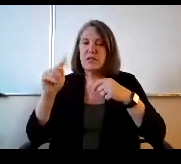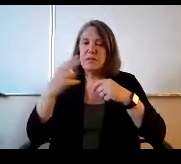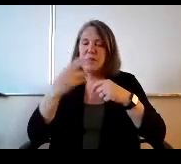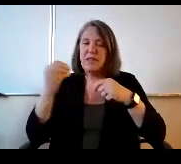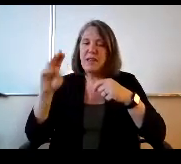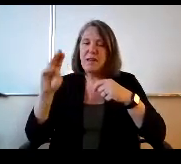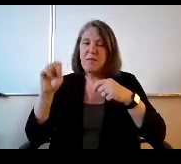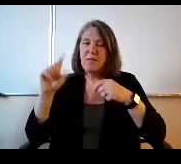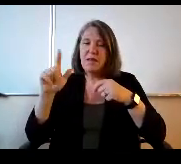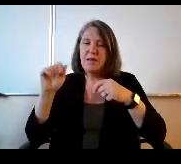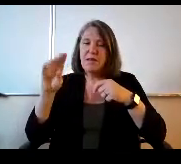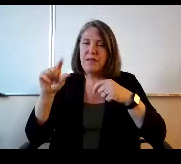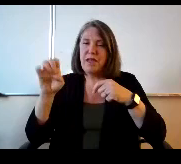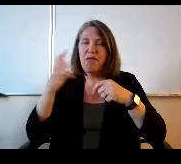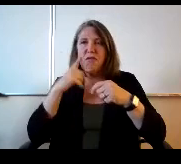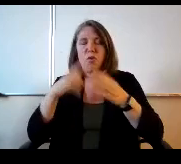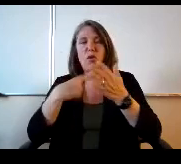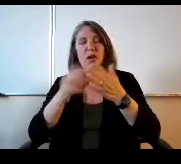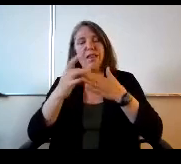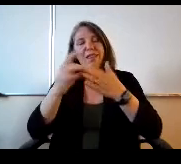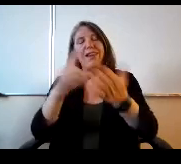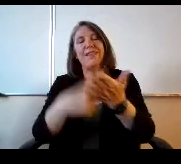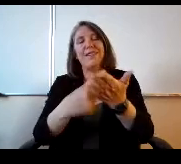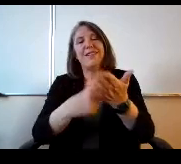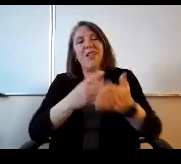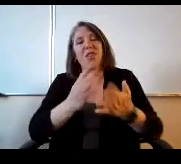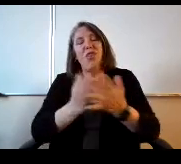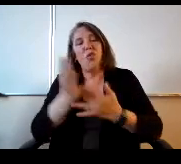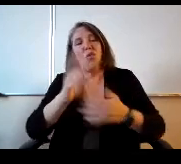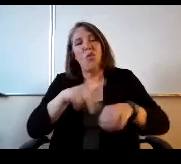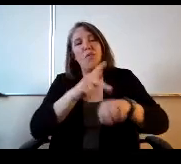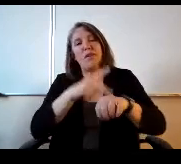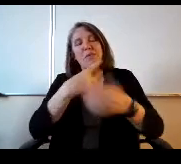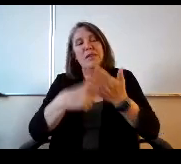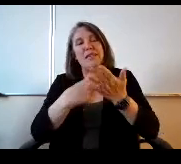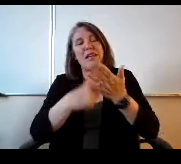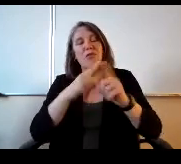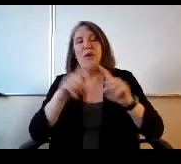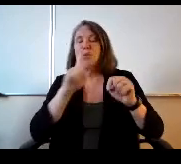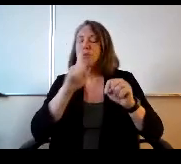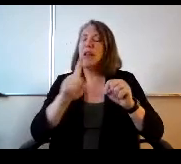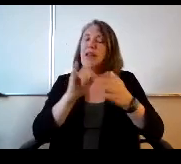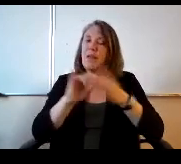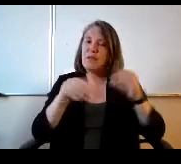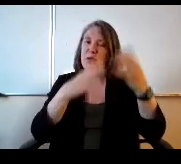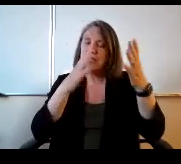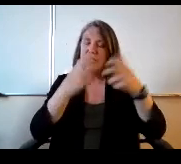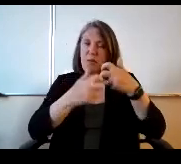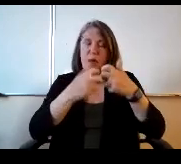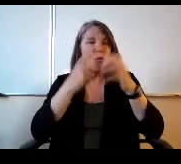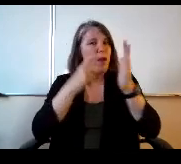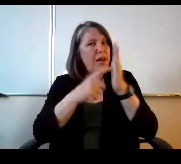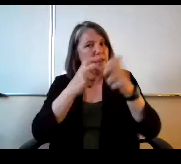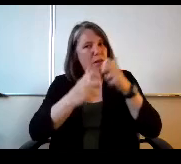discussions through the principals meetings. But really. It was presenting a problem or recognizing a problem,